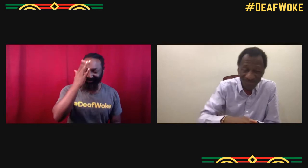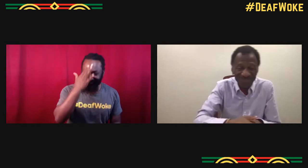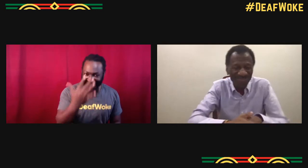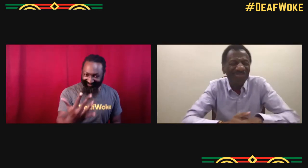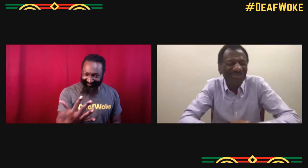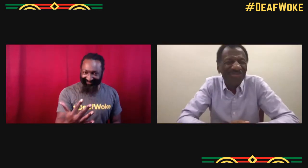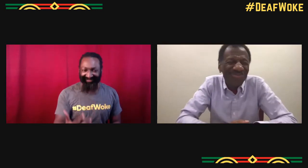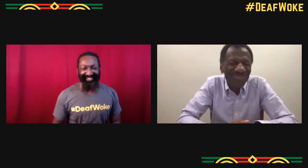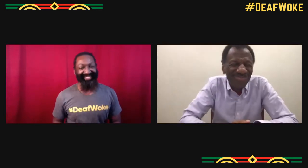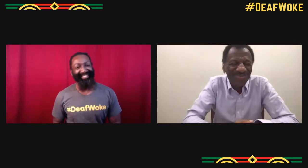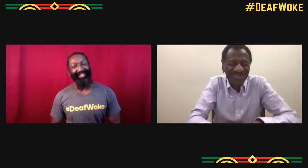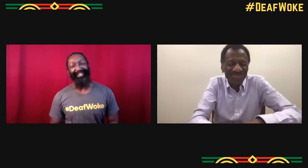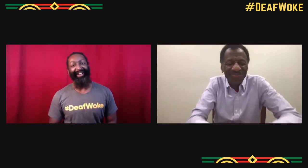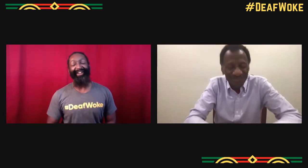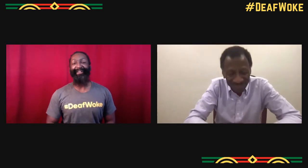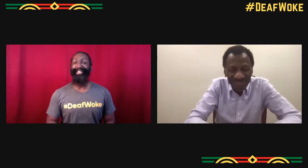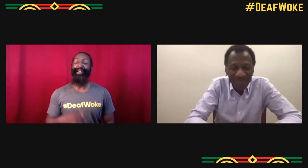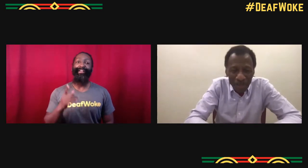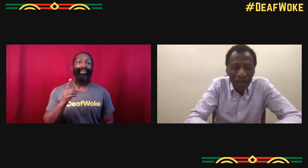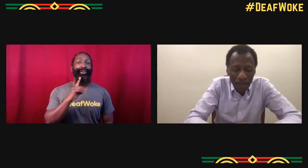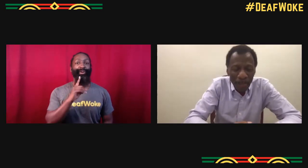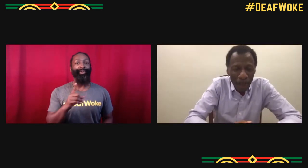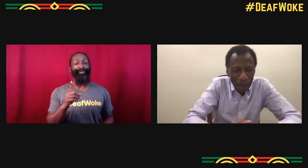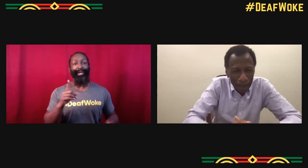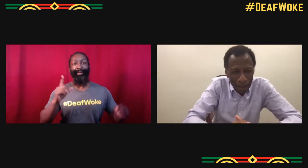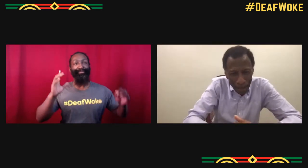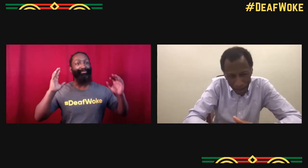Well, thank you for sharing that first sign. I think that's great to know.